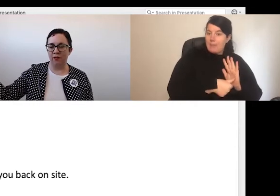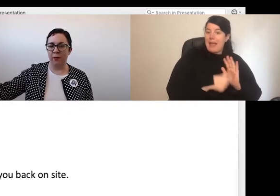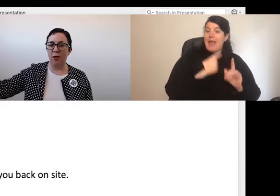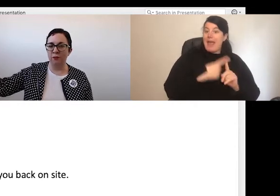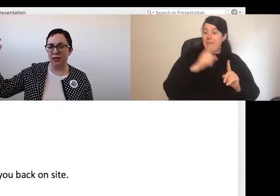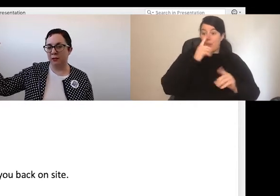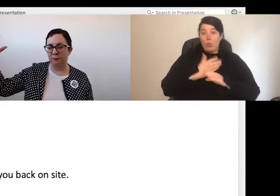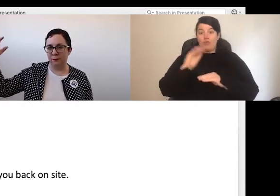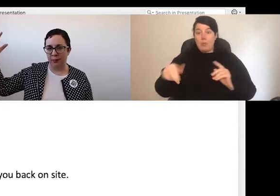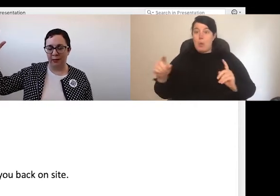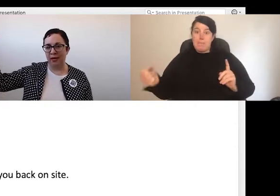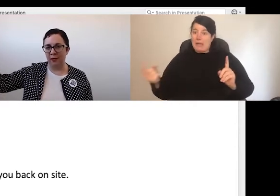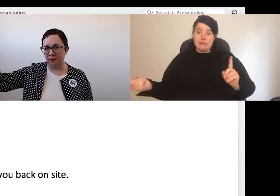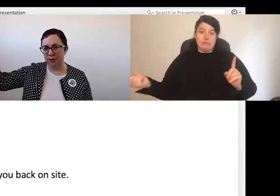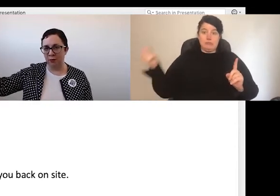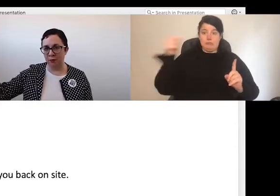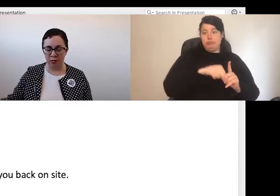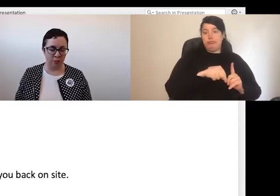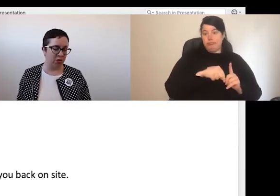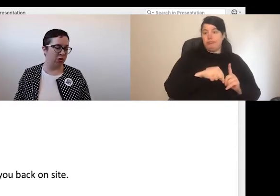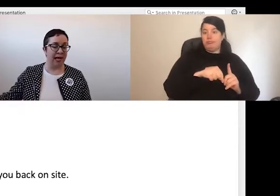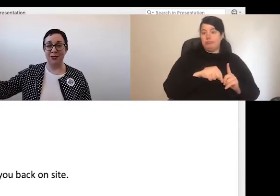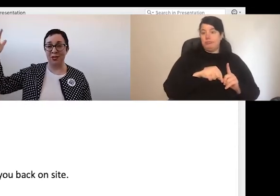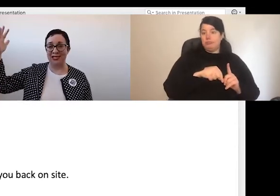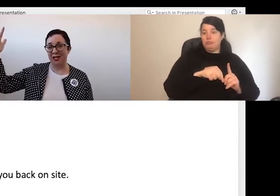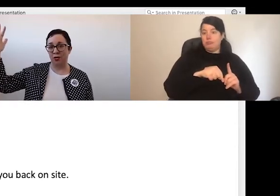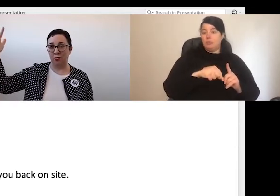from home to beam in, you know, which usually happens on a single